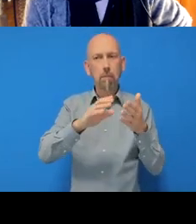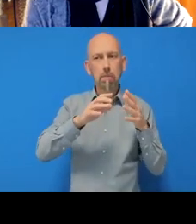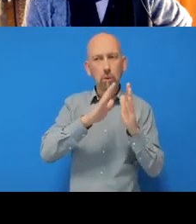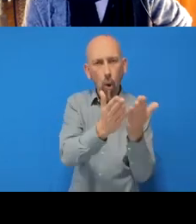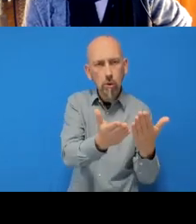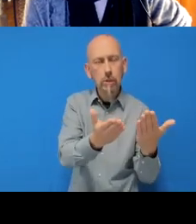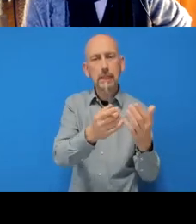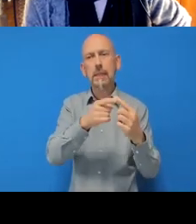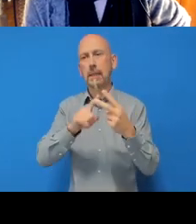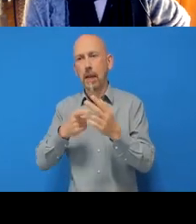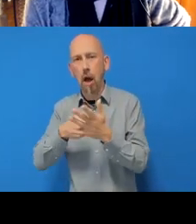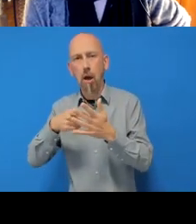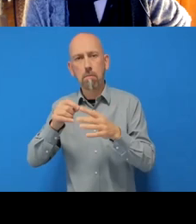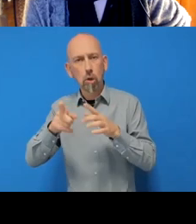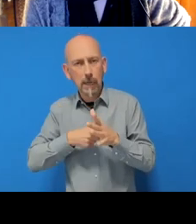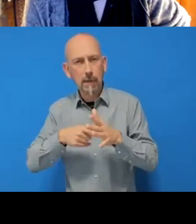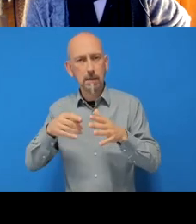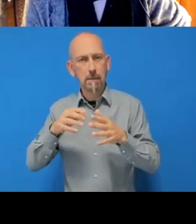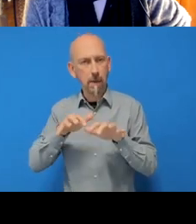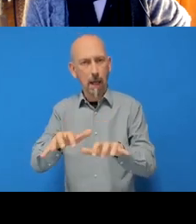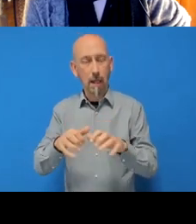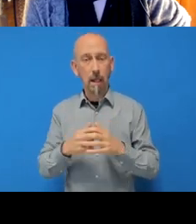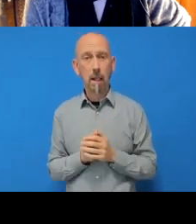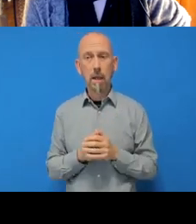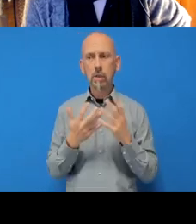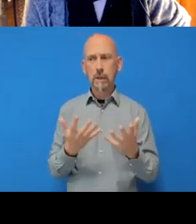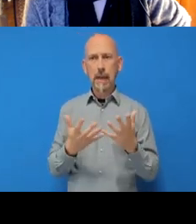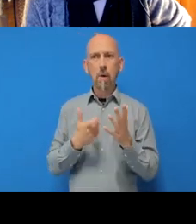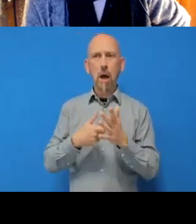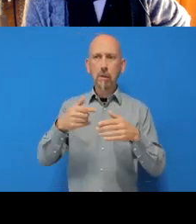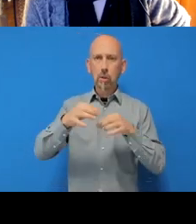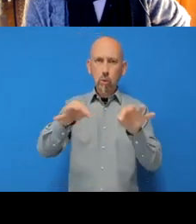Okay, but let's look at RStudio so we can see these things here within our project. So the good thing about using